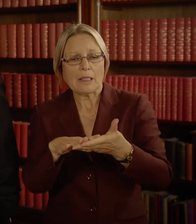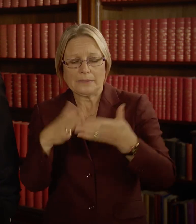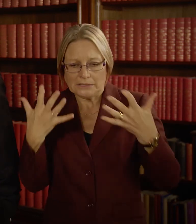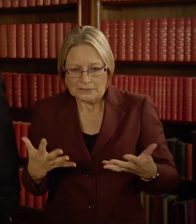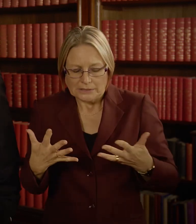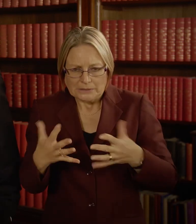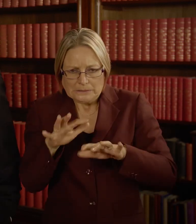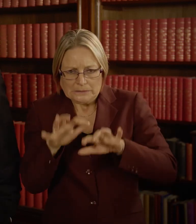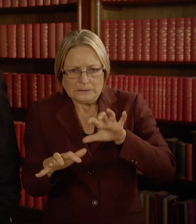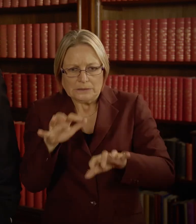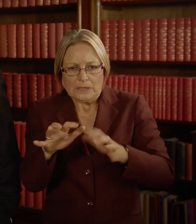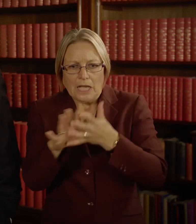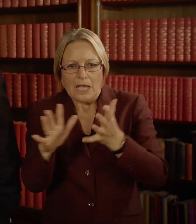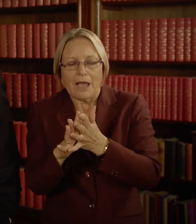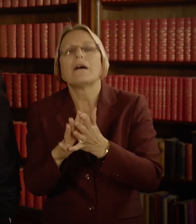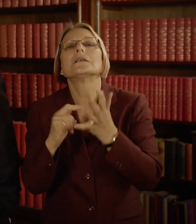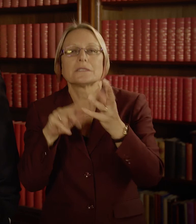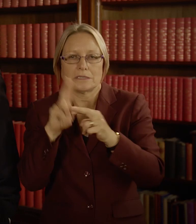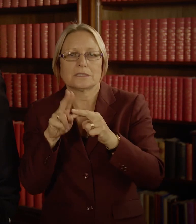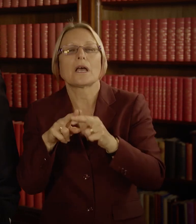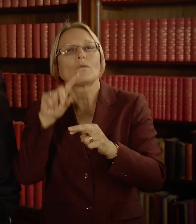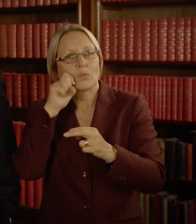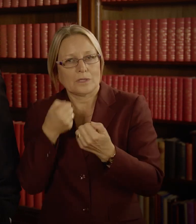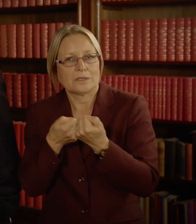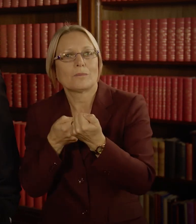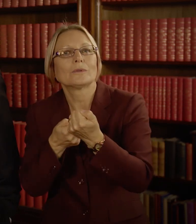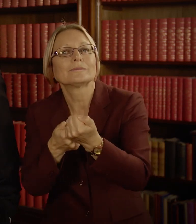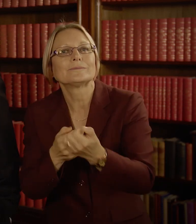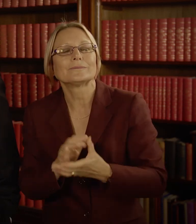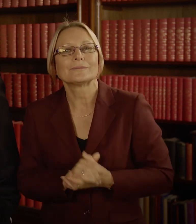to support you through the process, especially if you need help to complete an application.